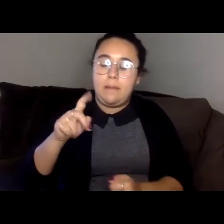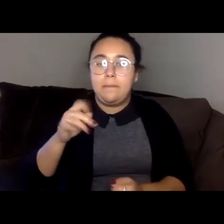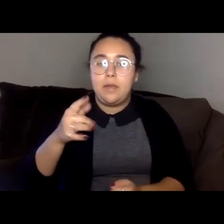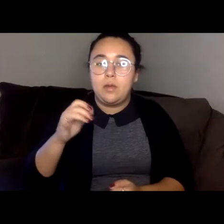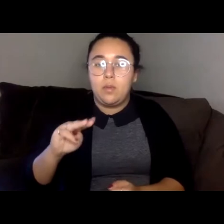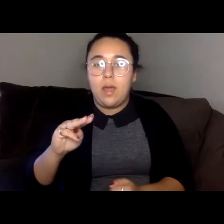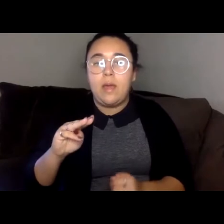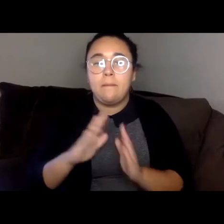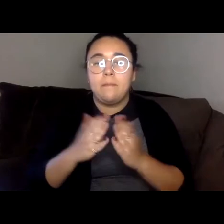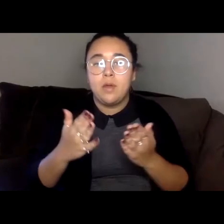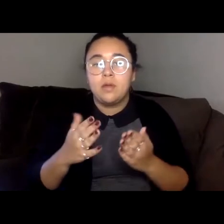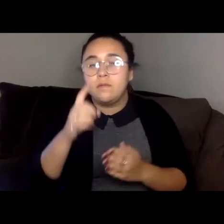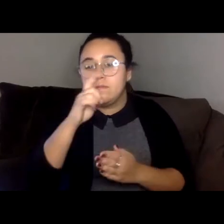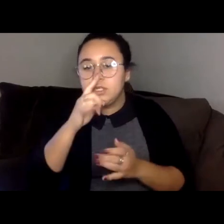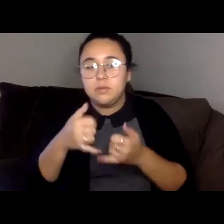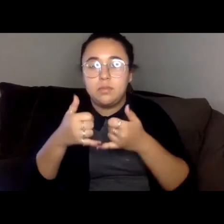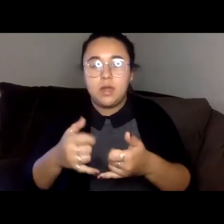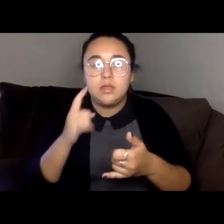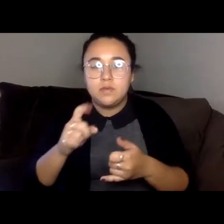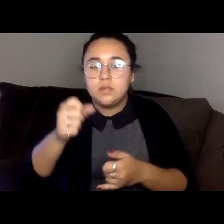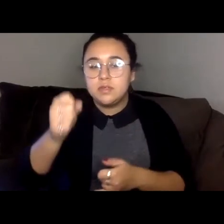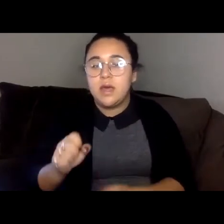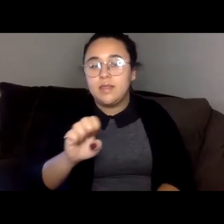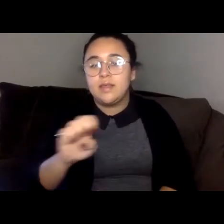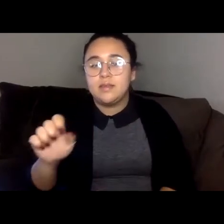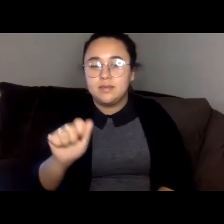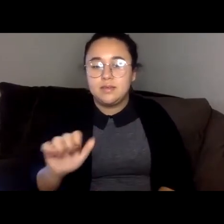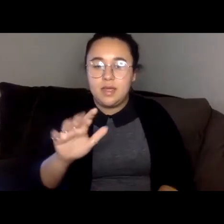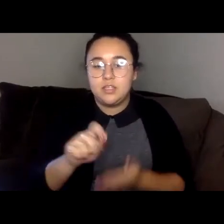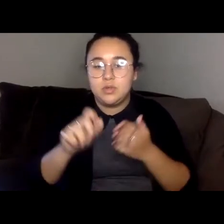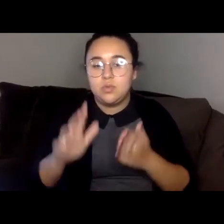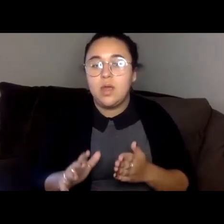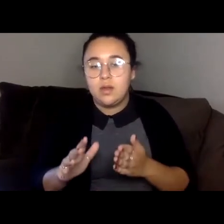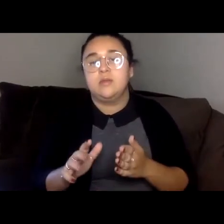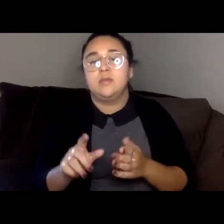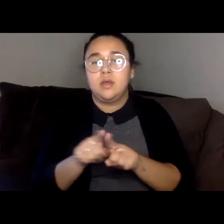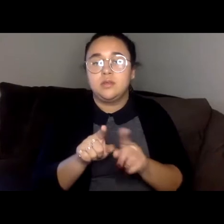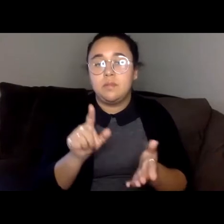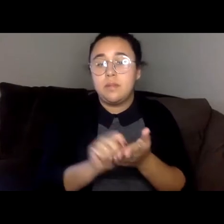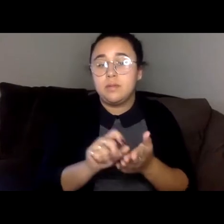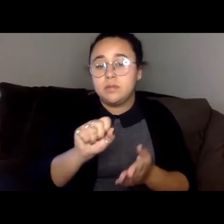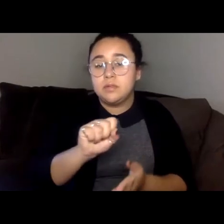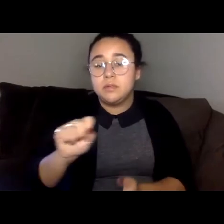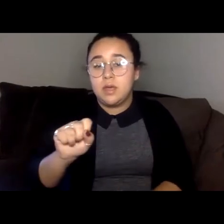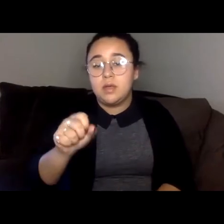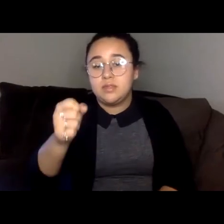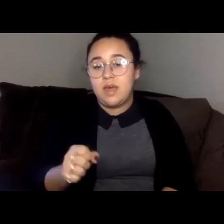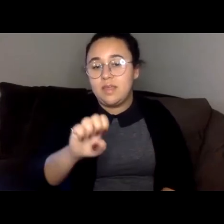2021 Please do join me in welcoming theory on screen to read from names for light, and